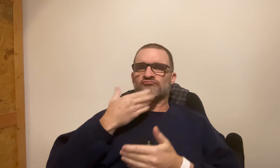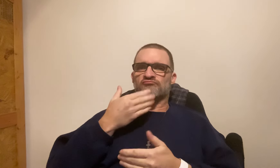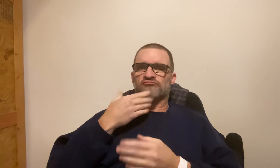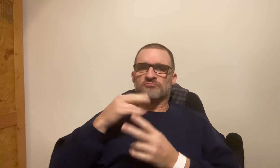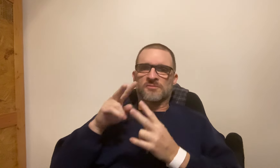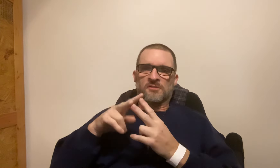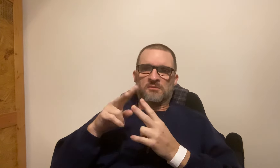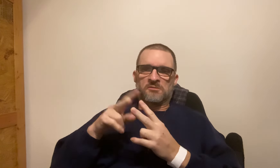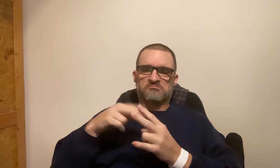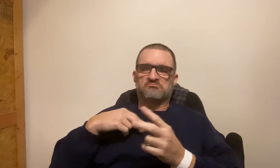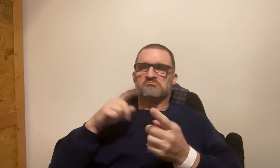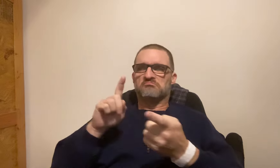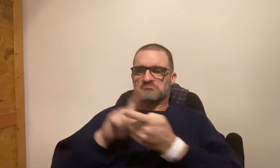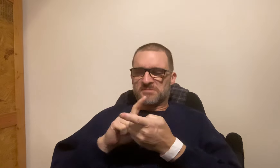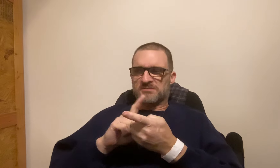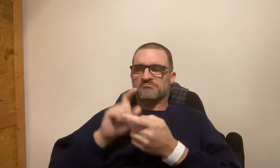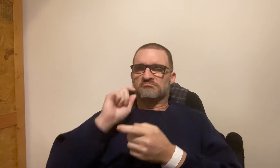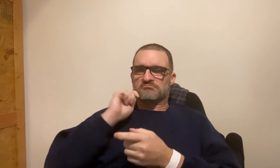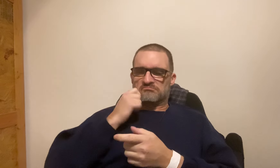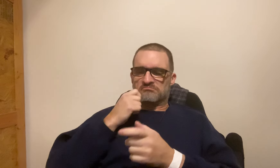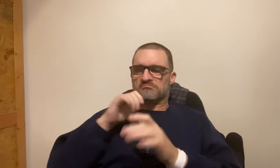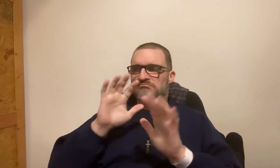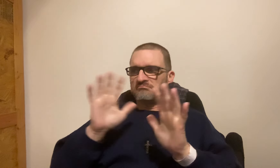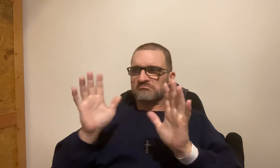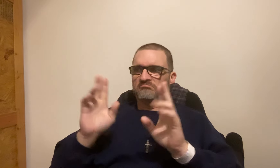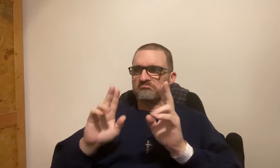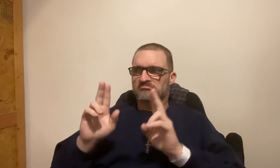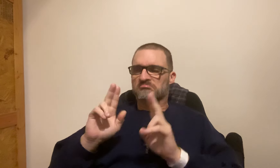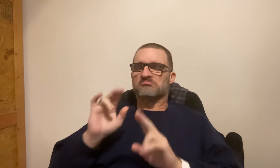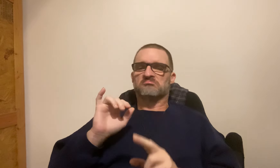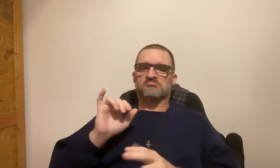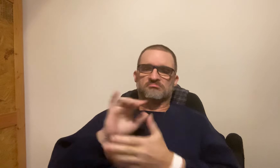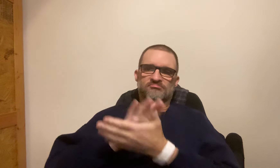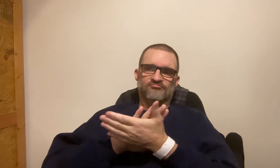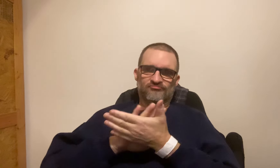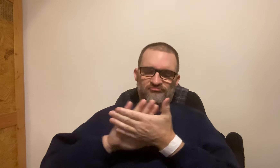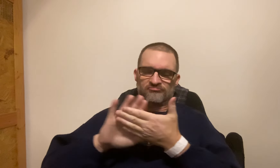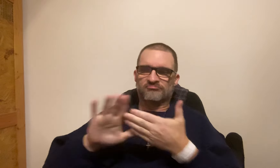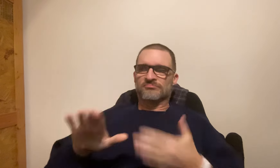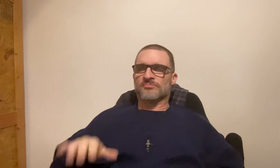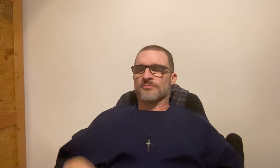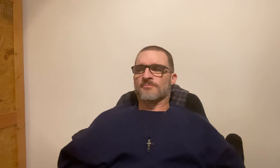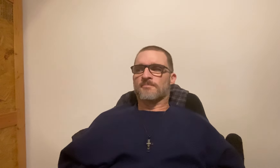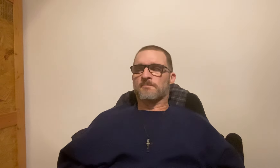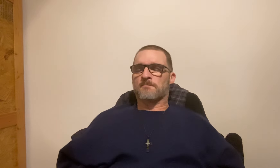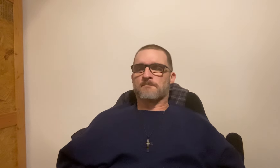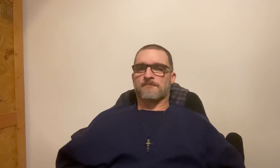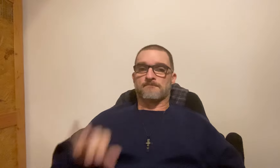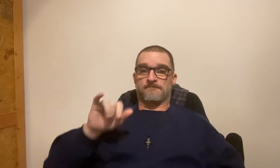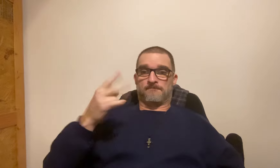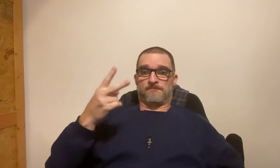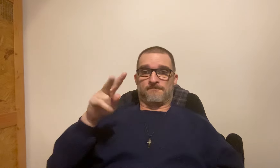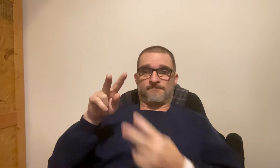They were nice sweet couple that I had just met. They were cool and we talked for a while. It was nice.